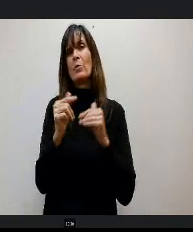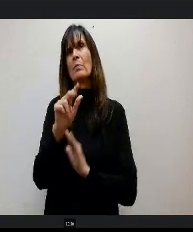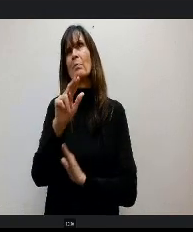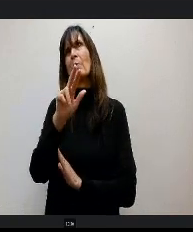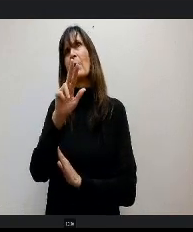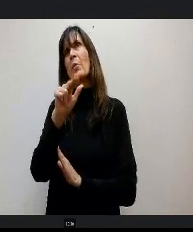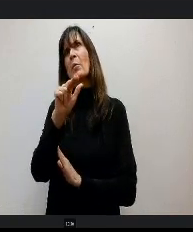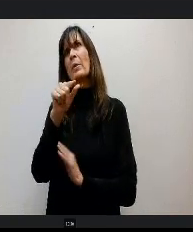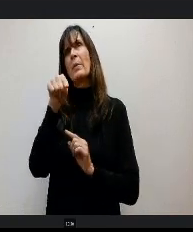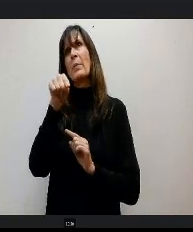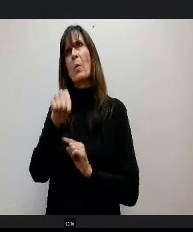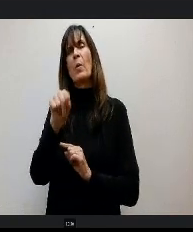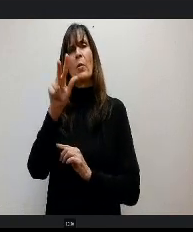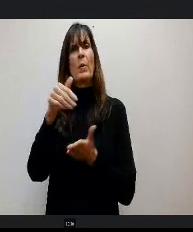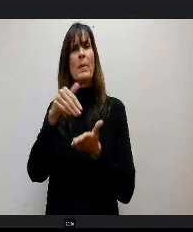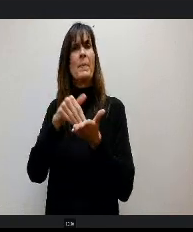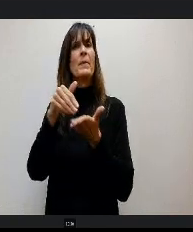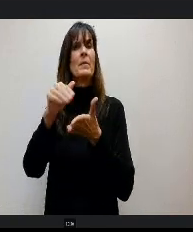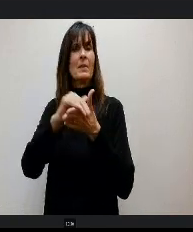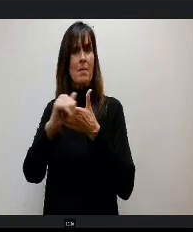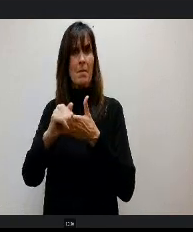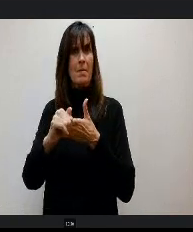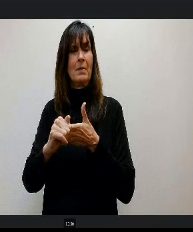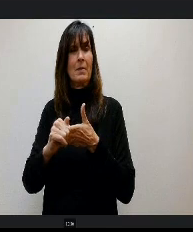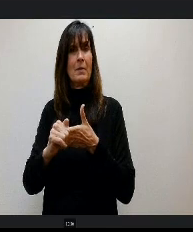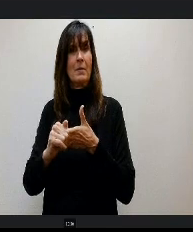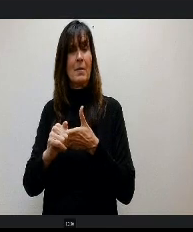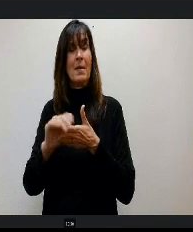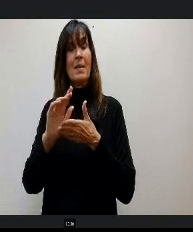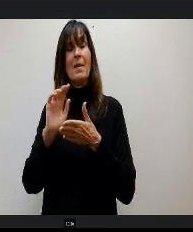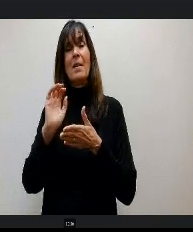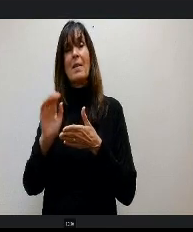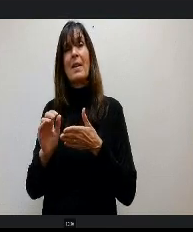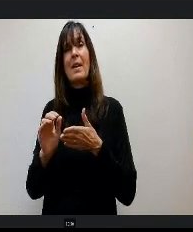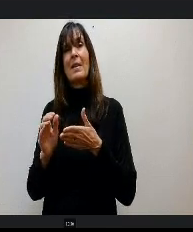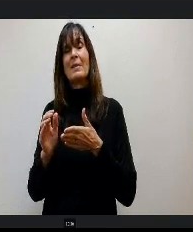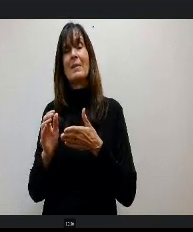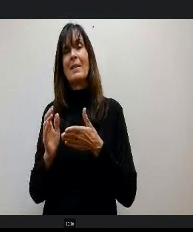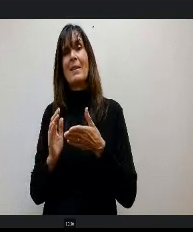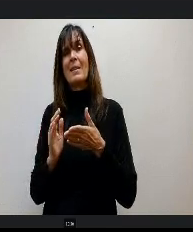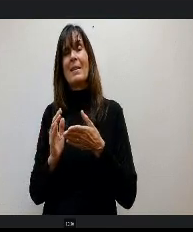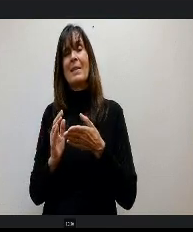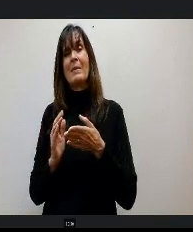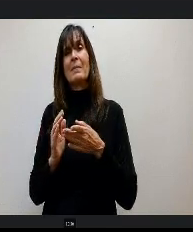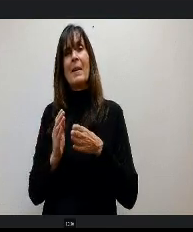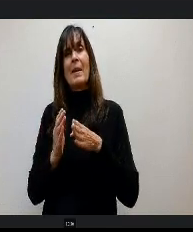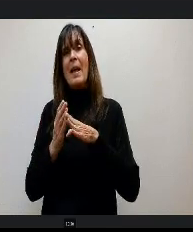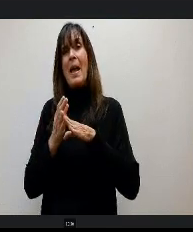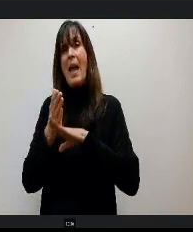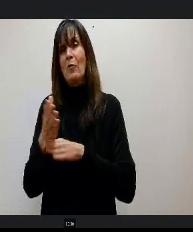13.3 million that is after we collect that additional revenue and